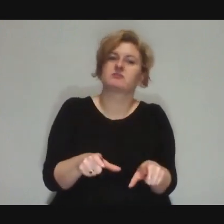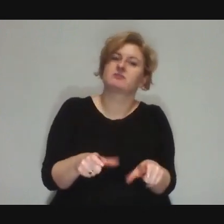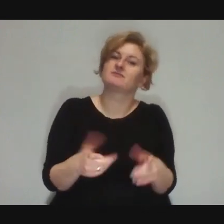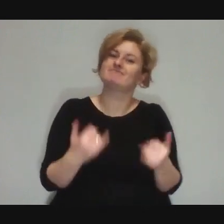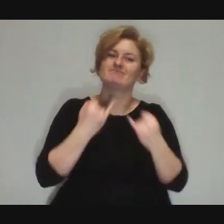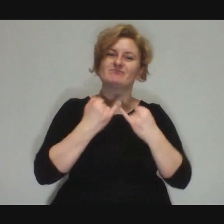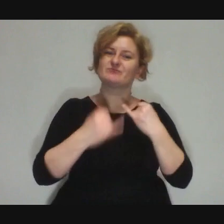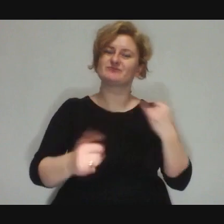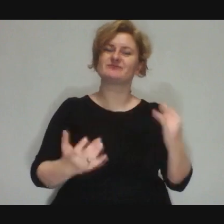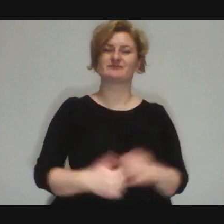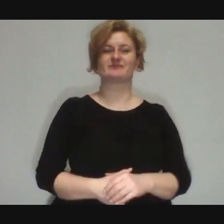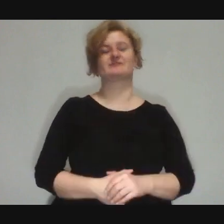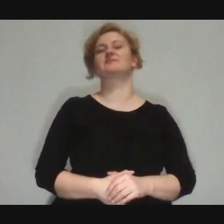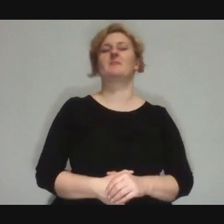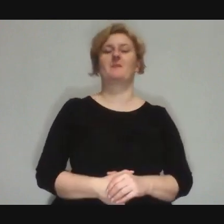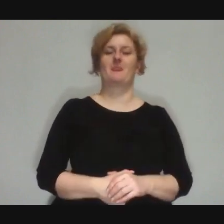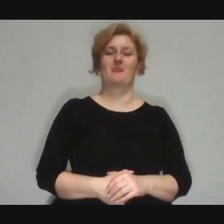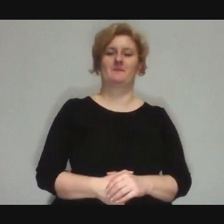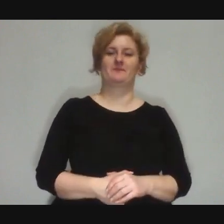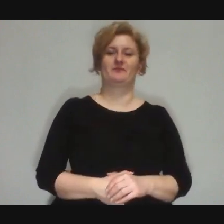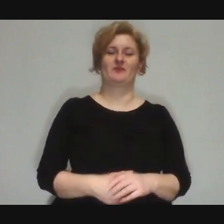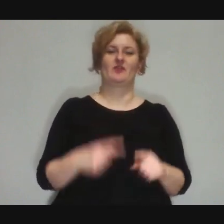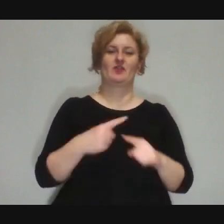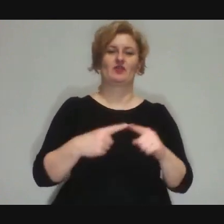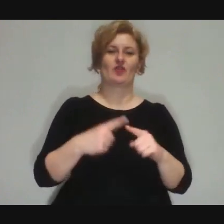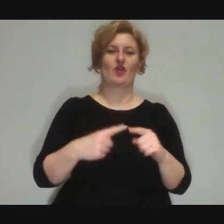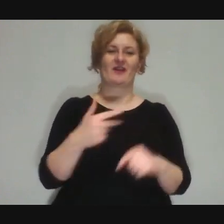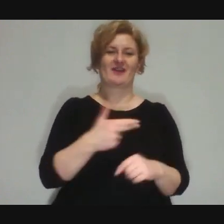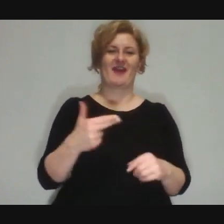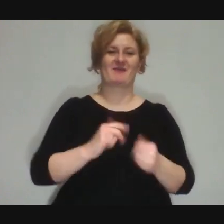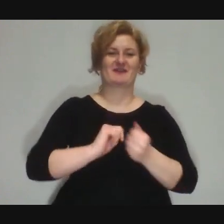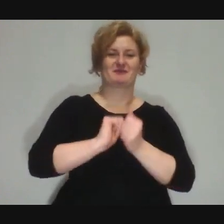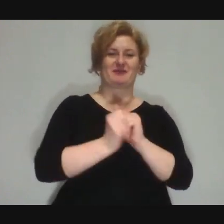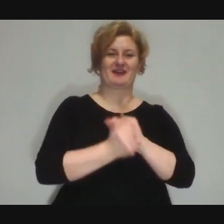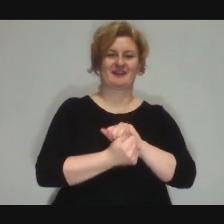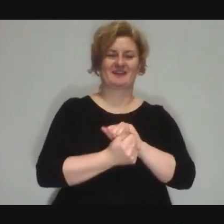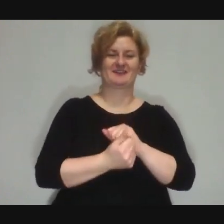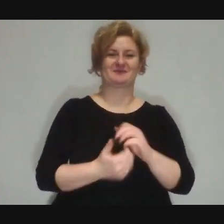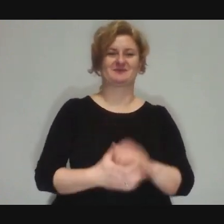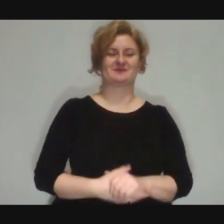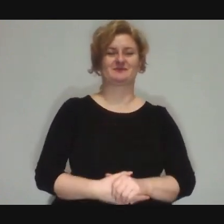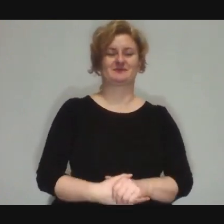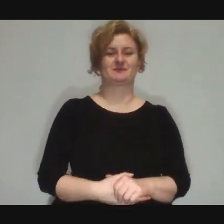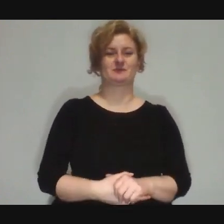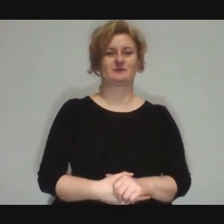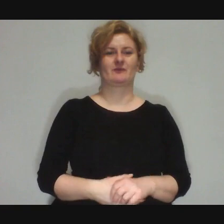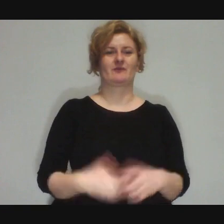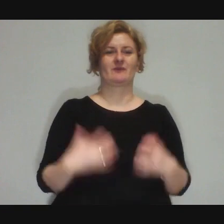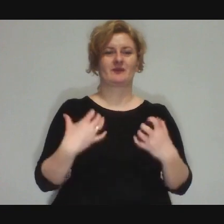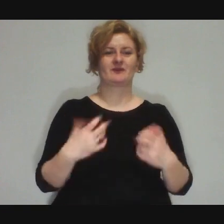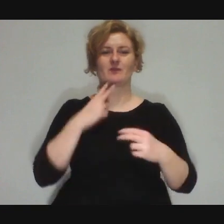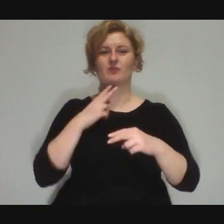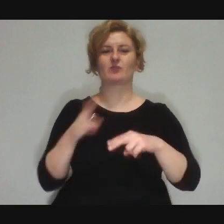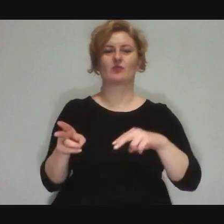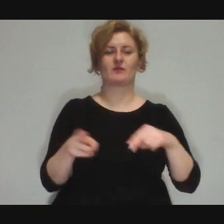Dominika: We've gone a bit off topic... Marek: Only a bit. So I'd like to come back to it